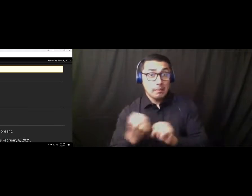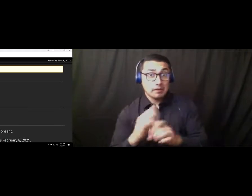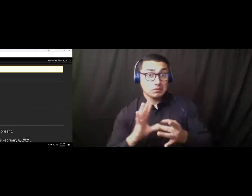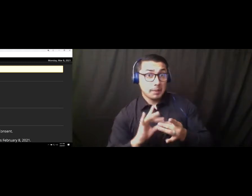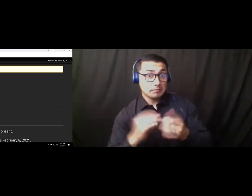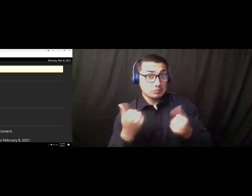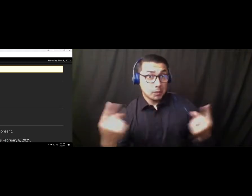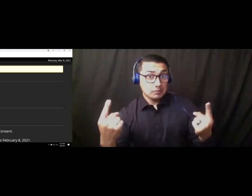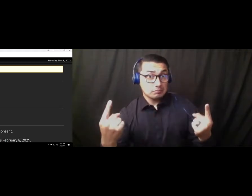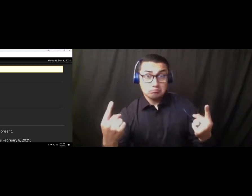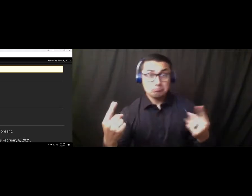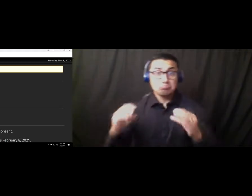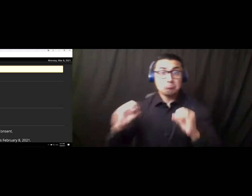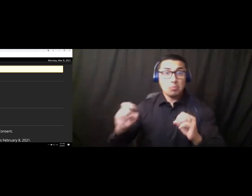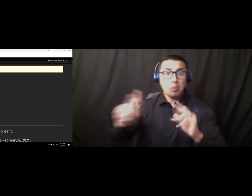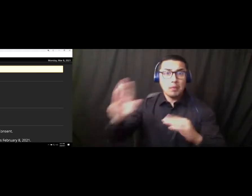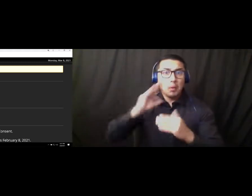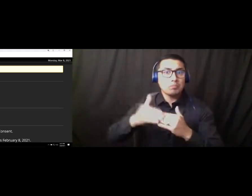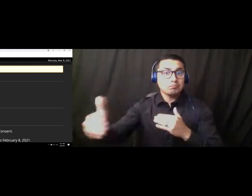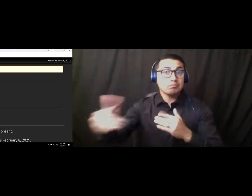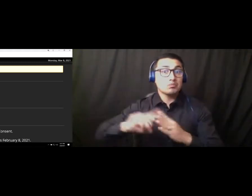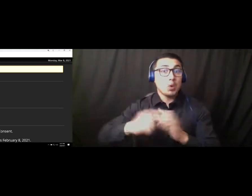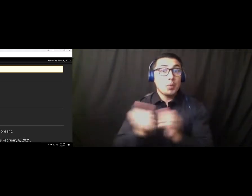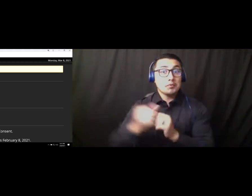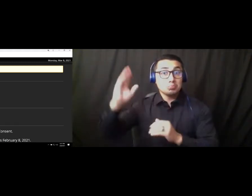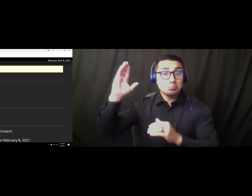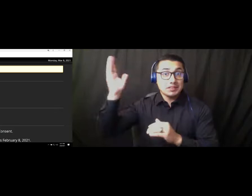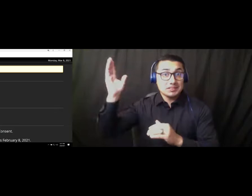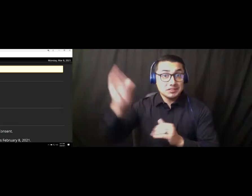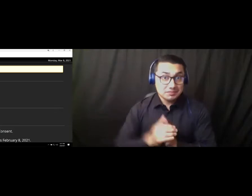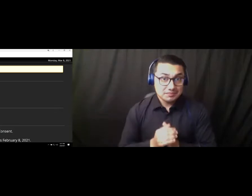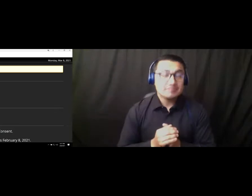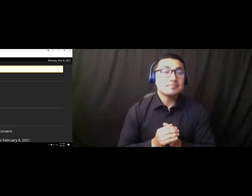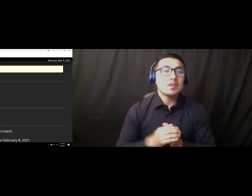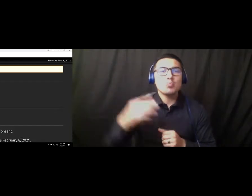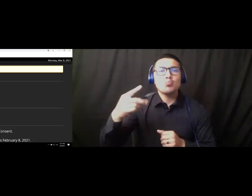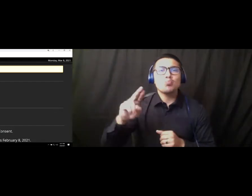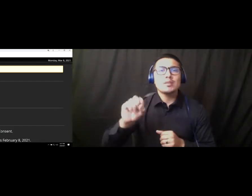Nope? Okay, we move on to Presentations. Construction Update. Mr Benedetti.